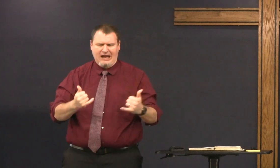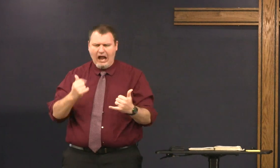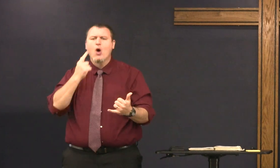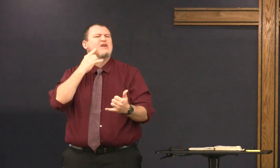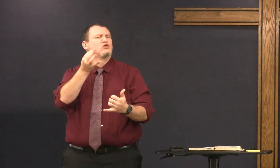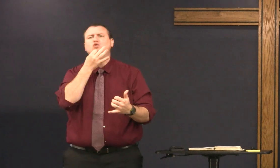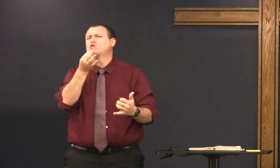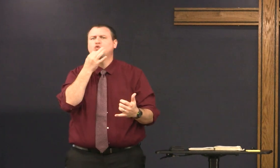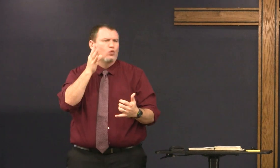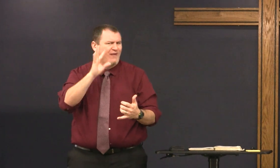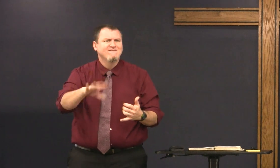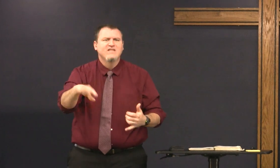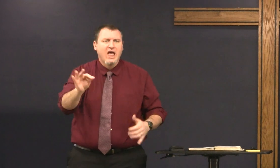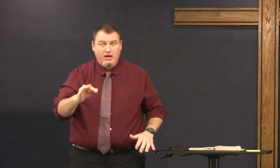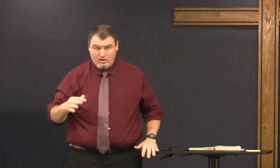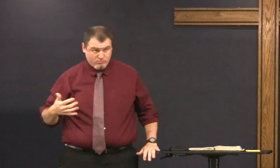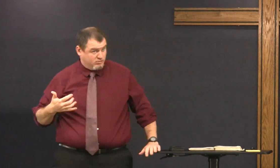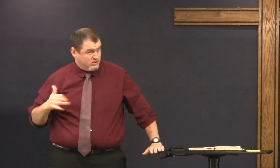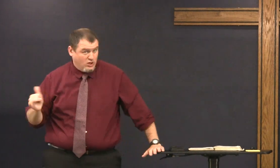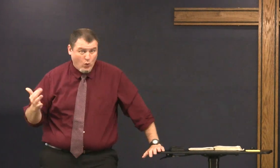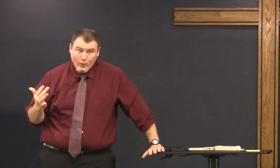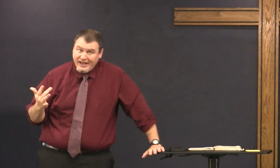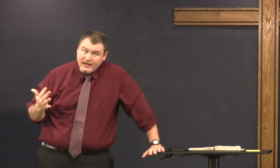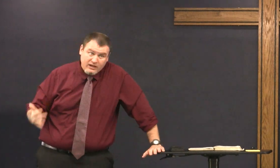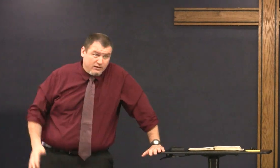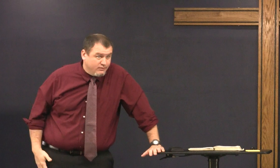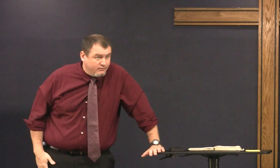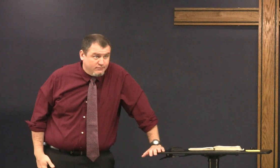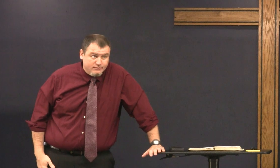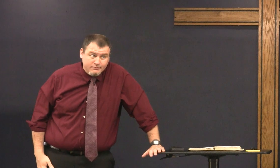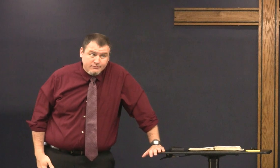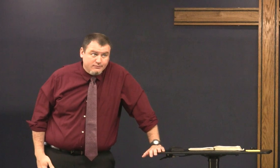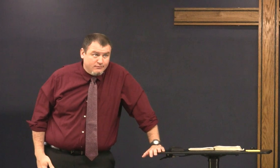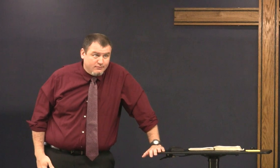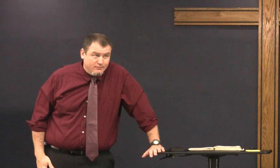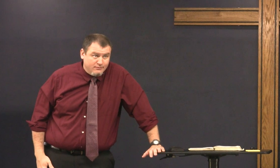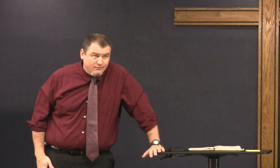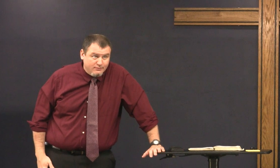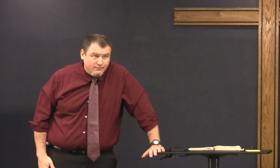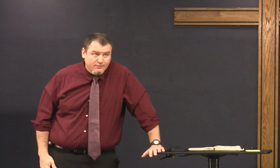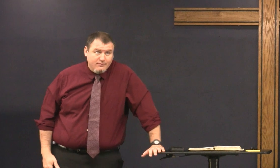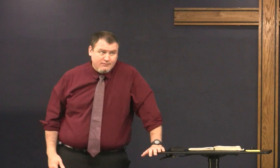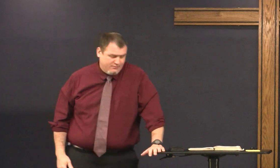and they say what can happen any day now we're going to find it soon we're still waiting